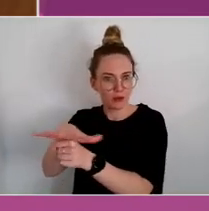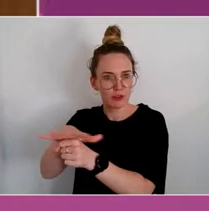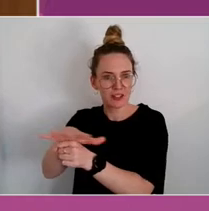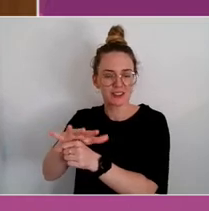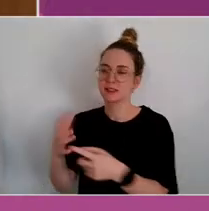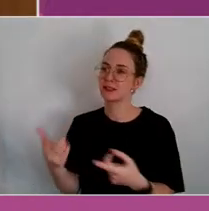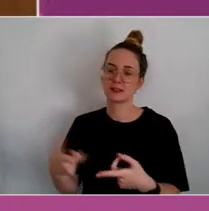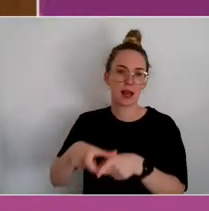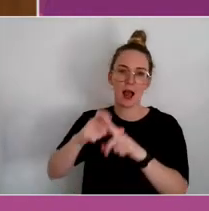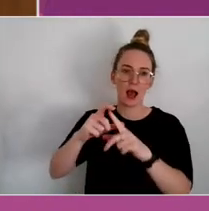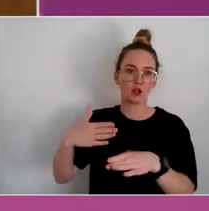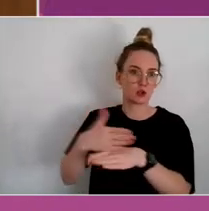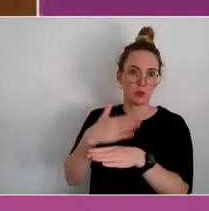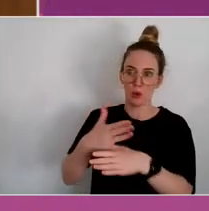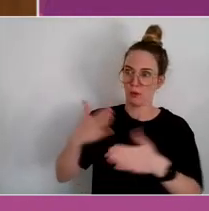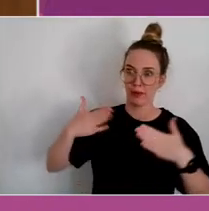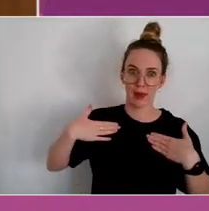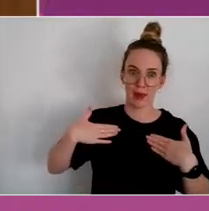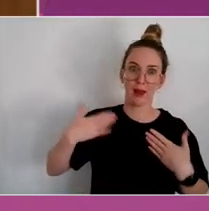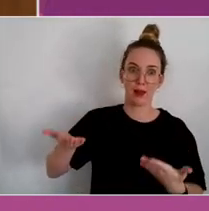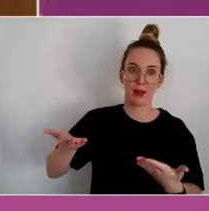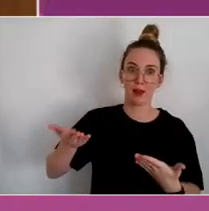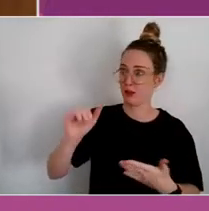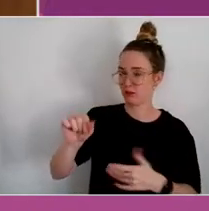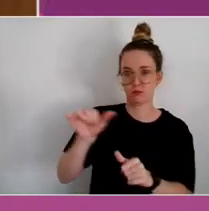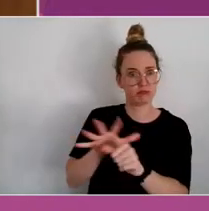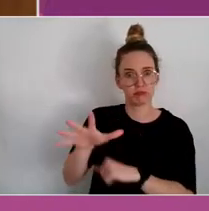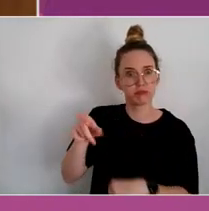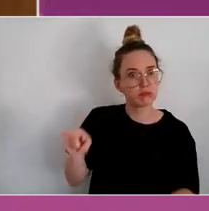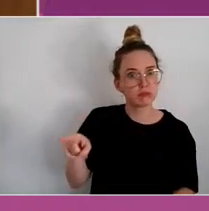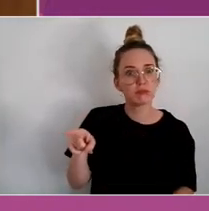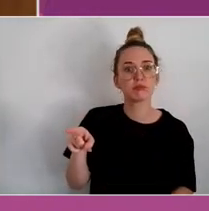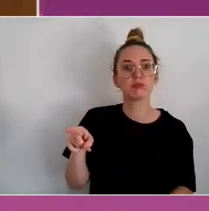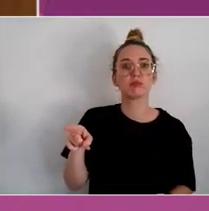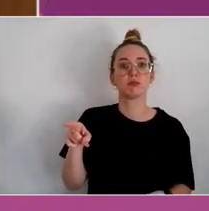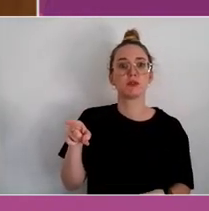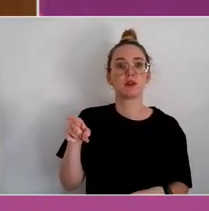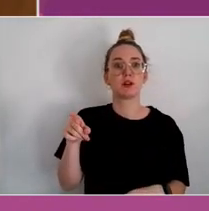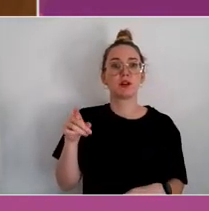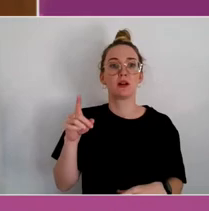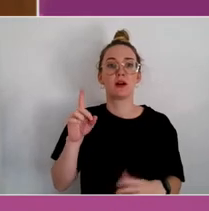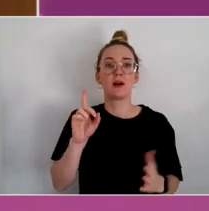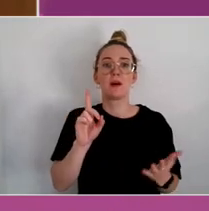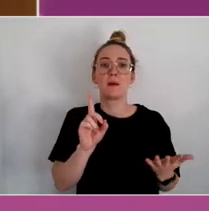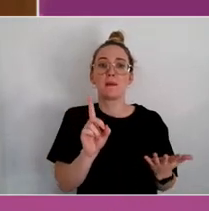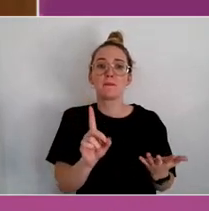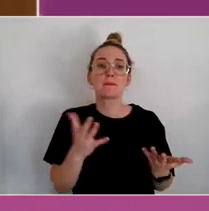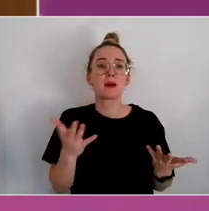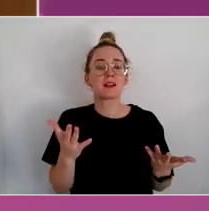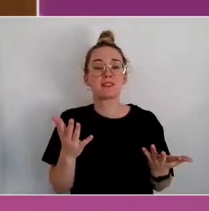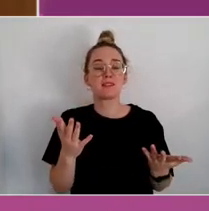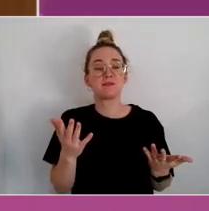Brilliant partners, and the most exciting thing is our projects have been picked up.